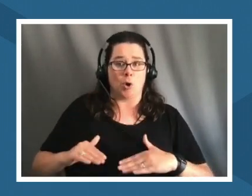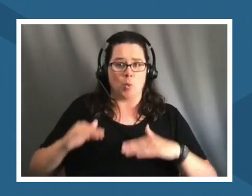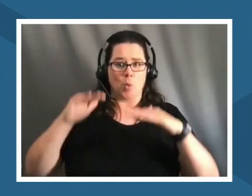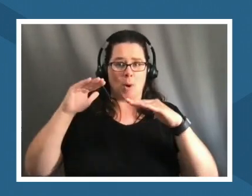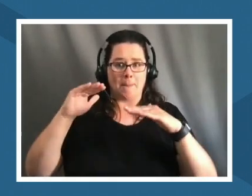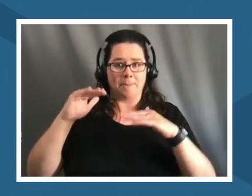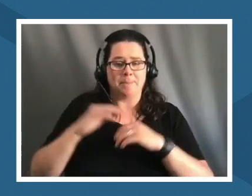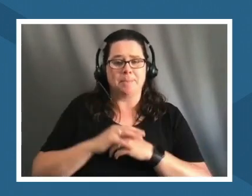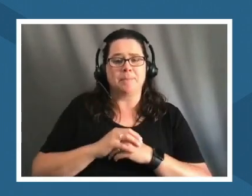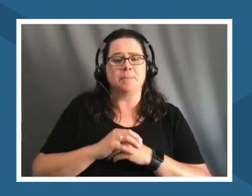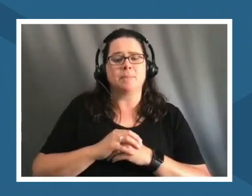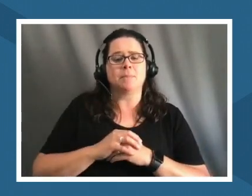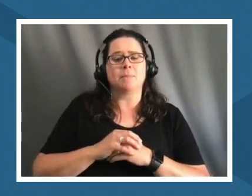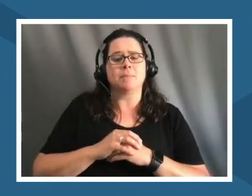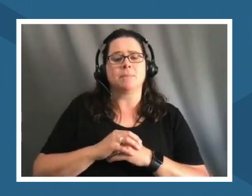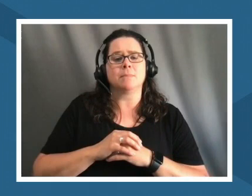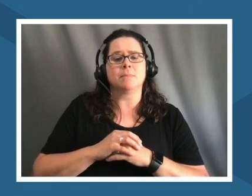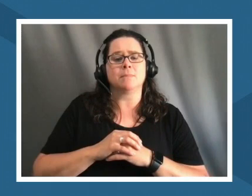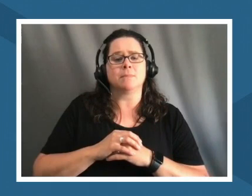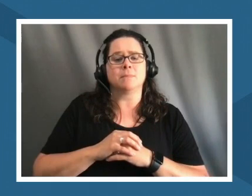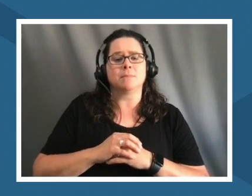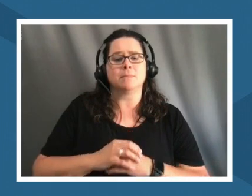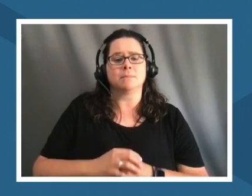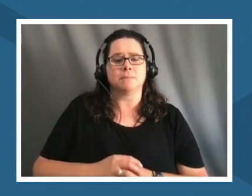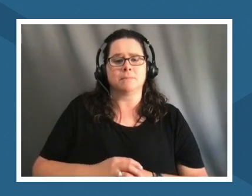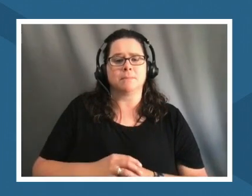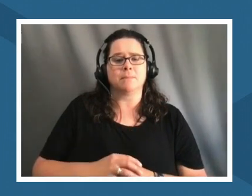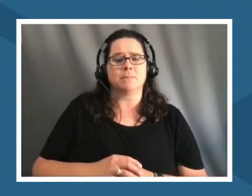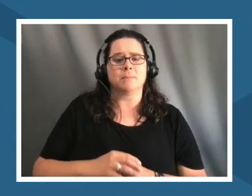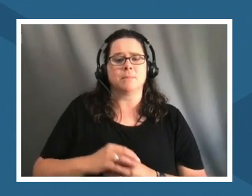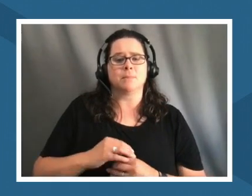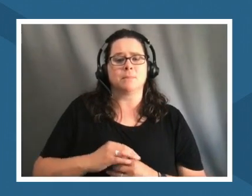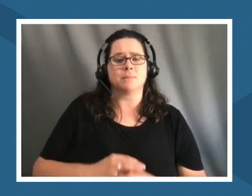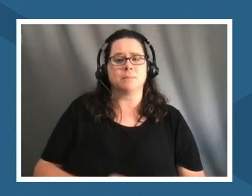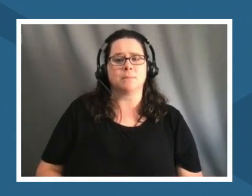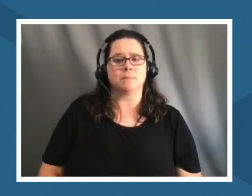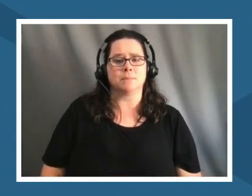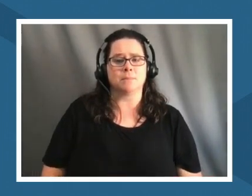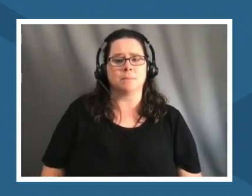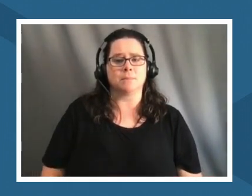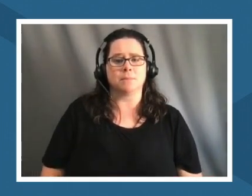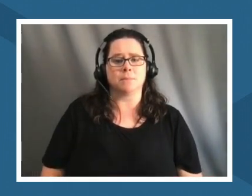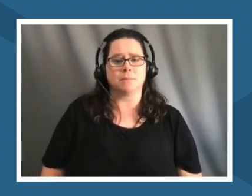thinking about um our connection with